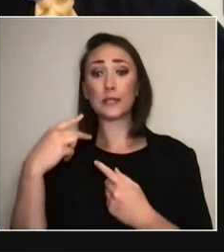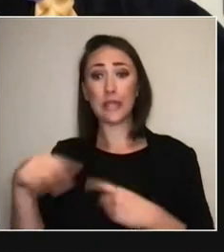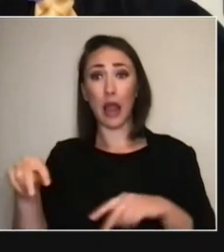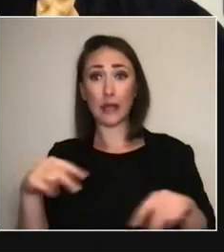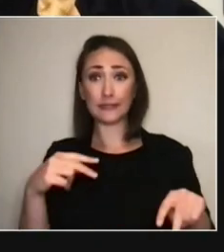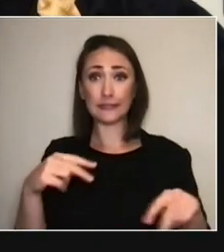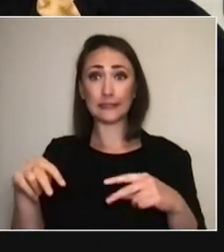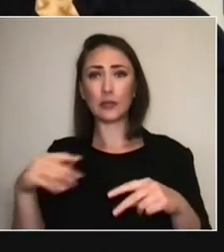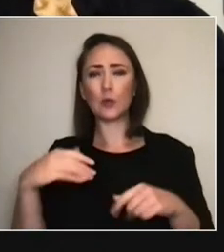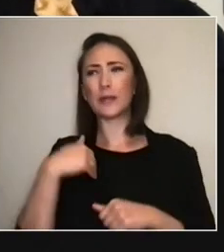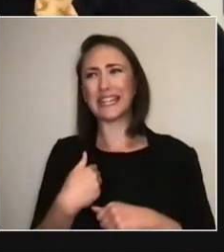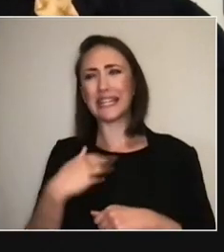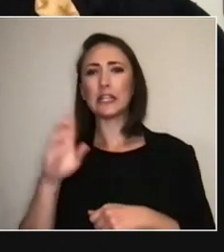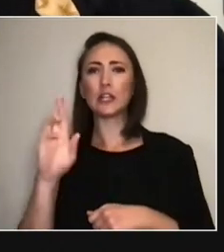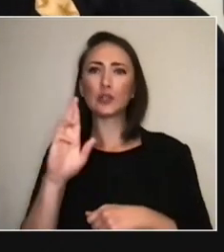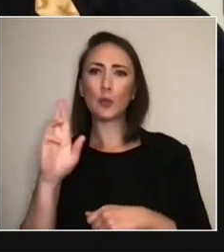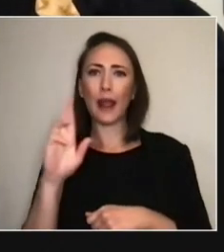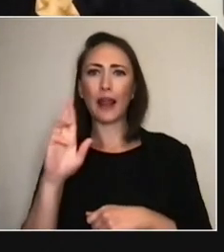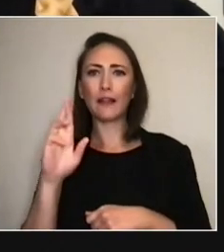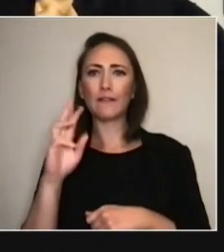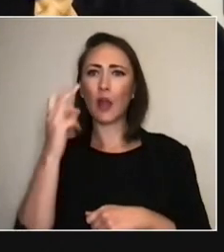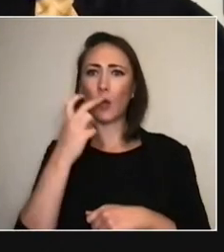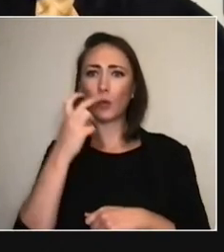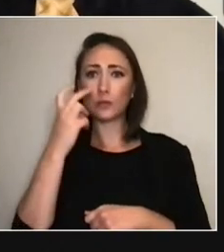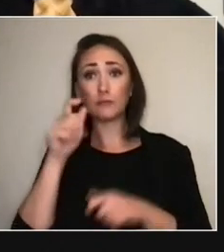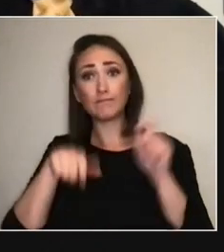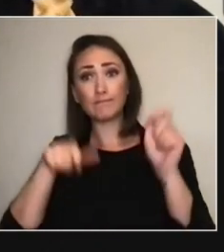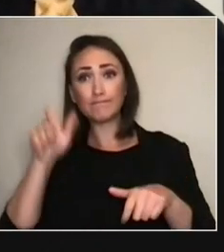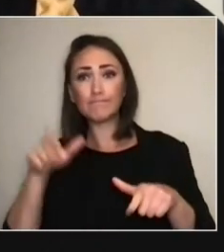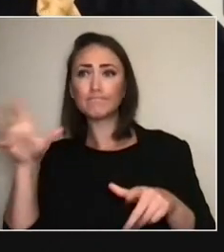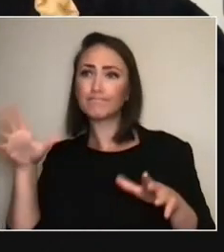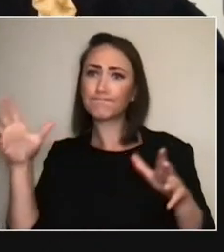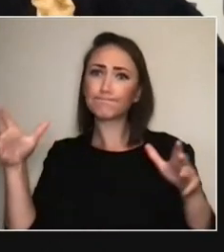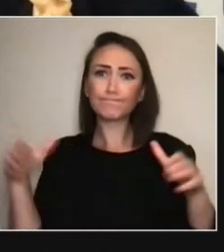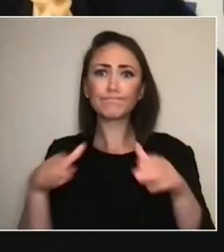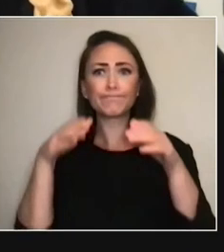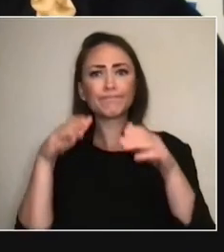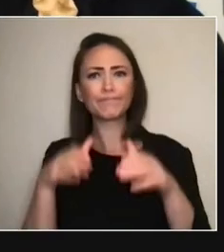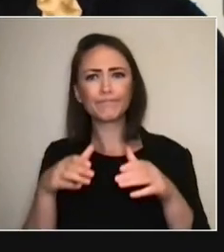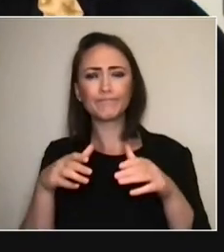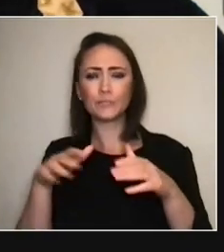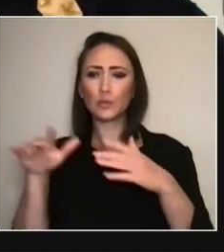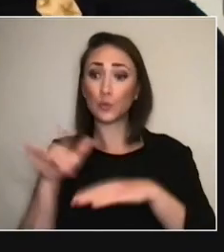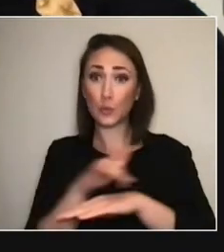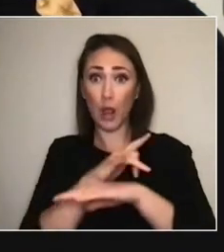or there's a part of the piece that has a local choir or there are young people involved in the show.